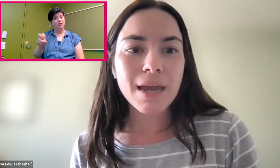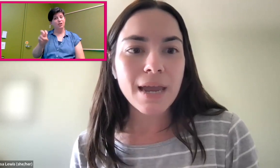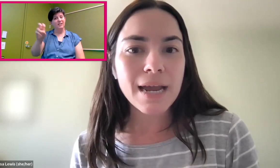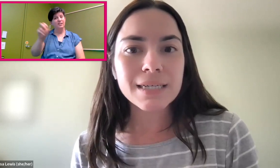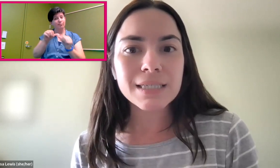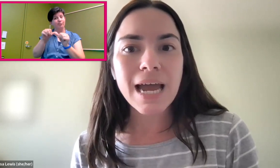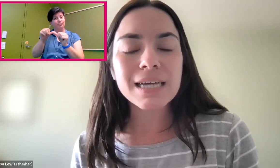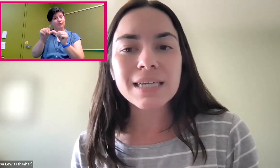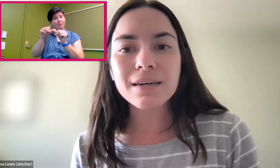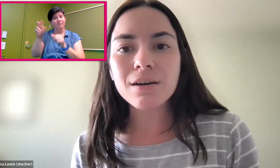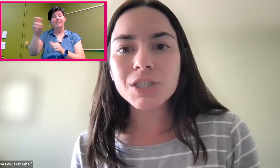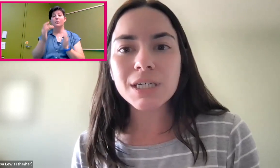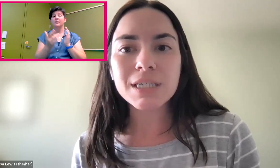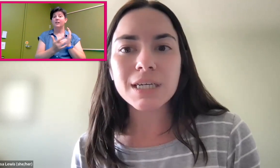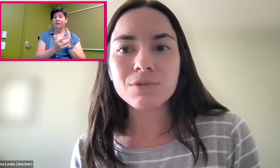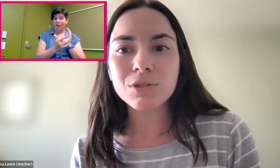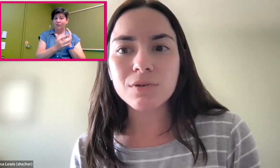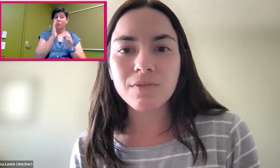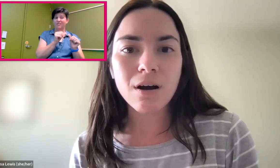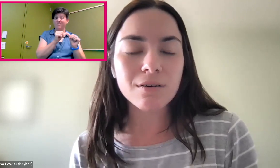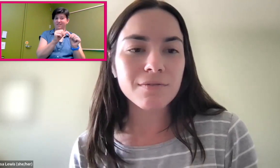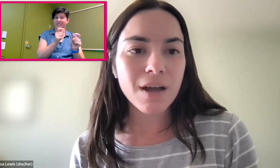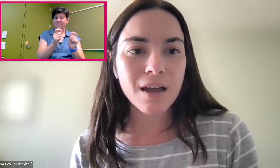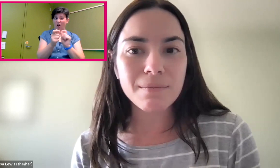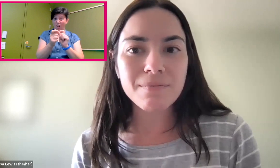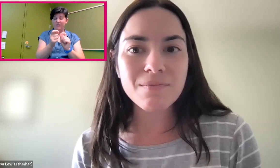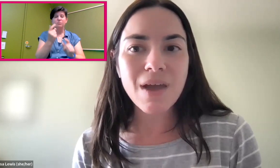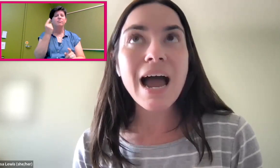And as technology continues to evolve,